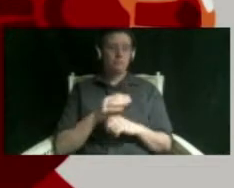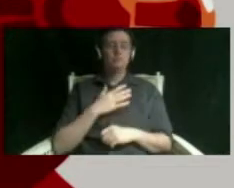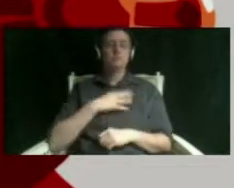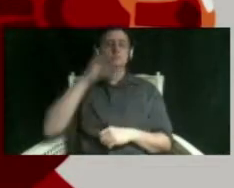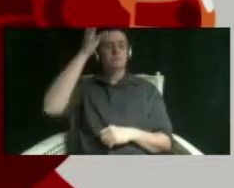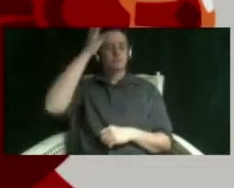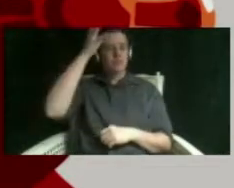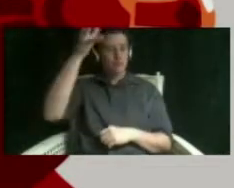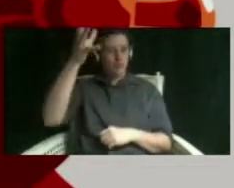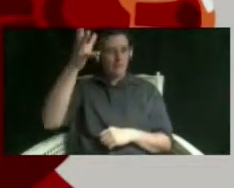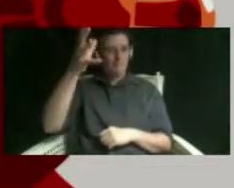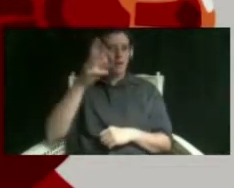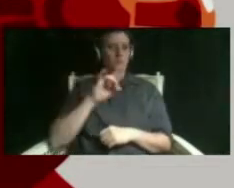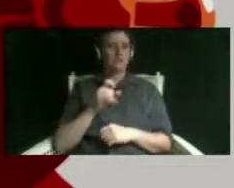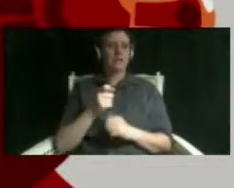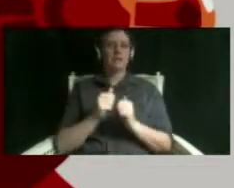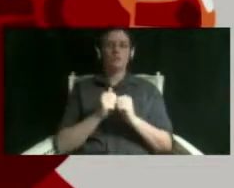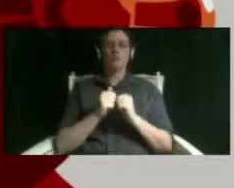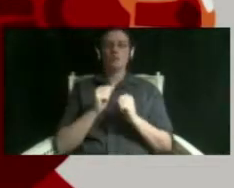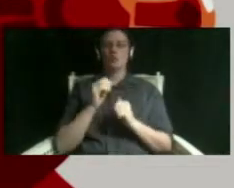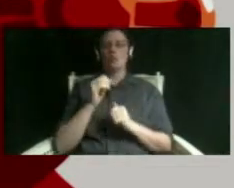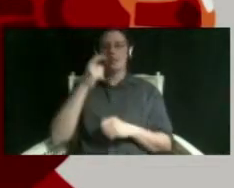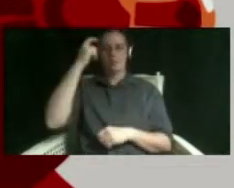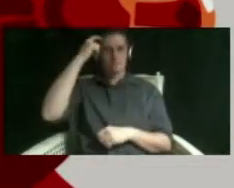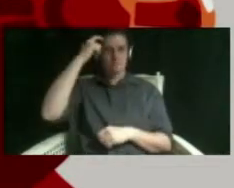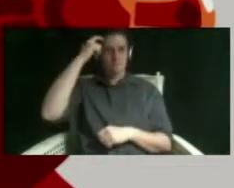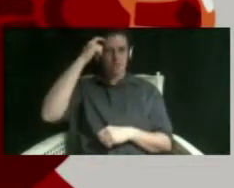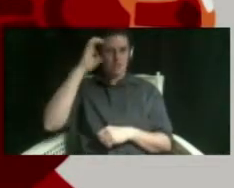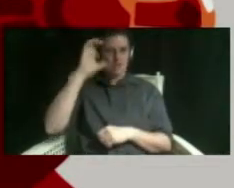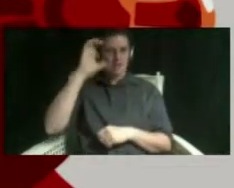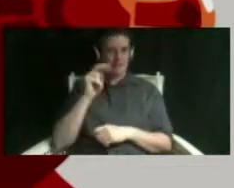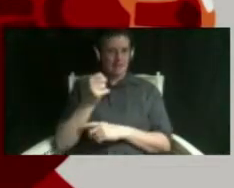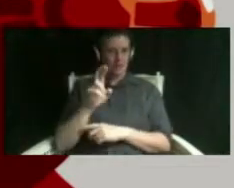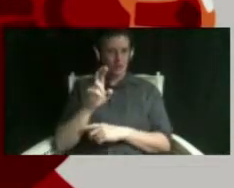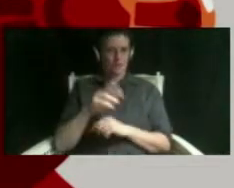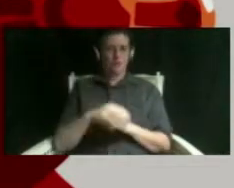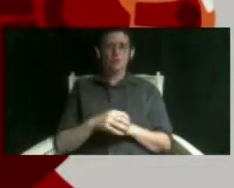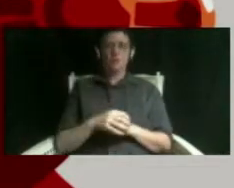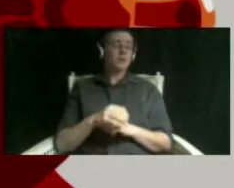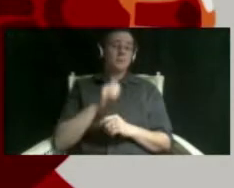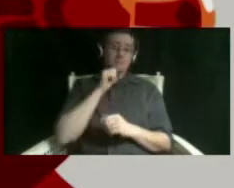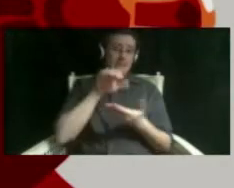brain cancer and he didn't die of covid which to me is almost a miracle um even though he did